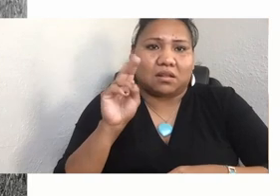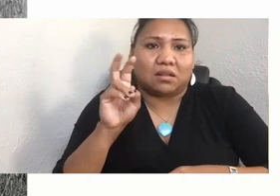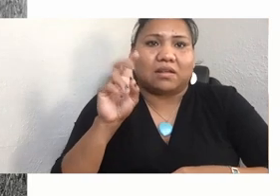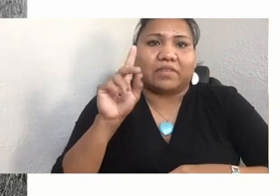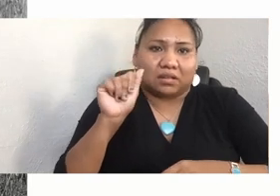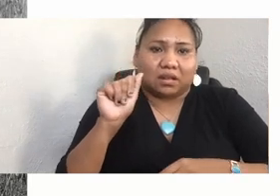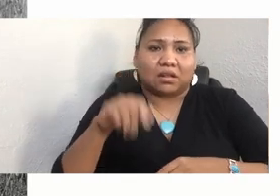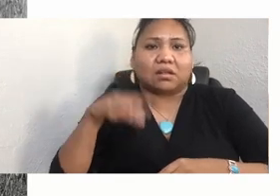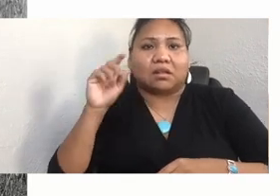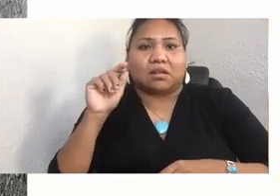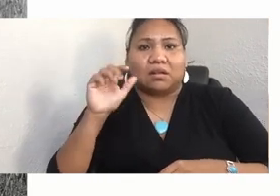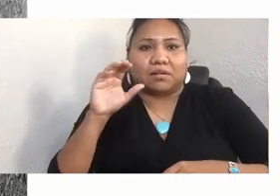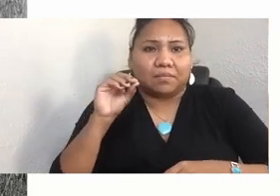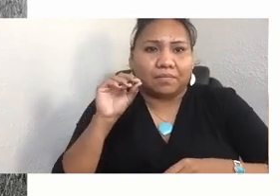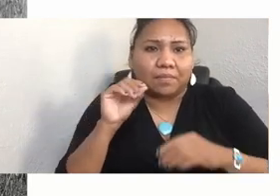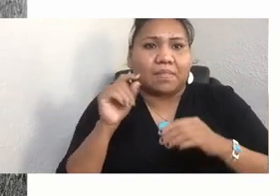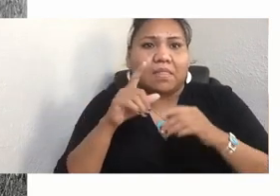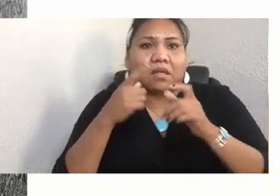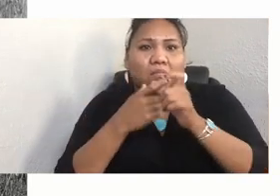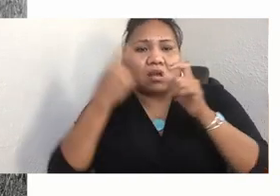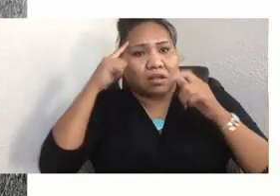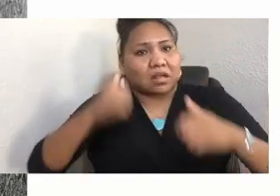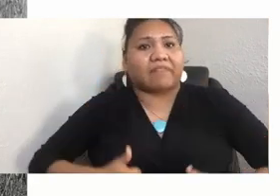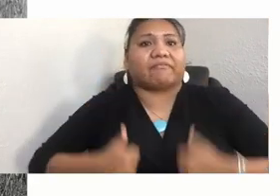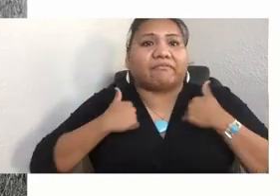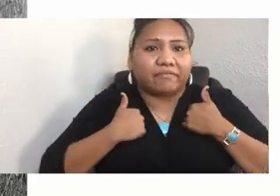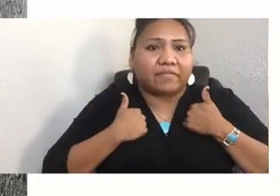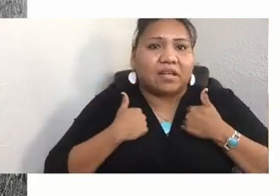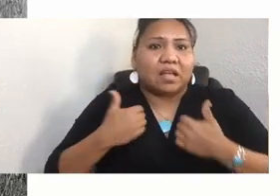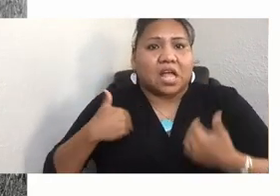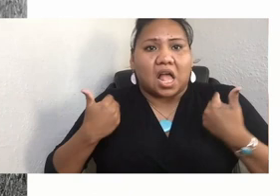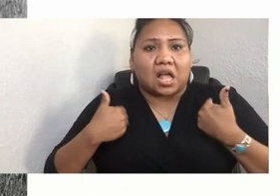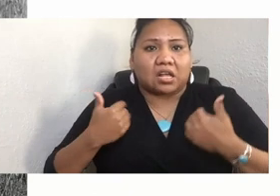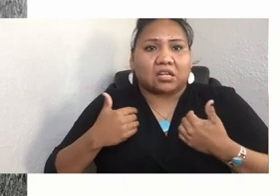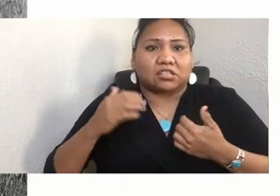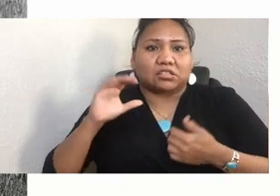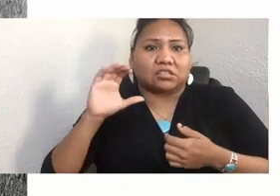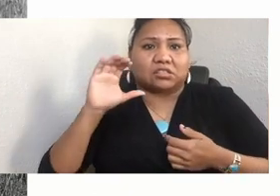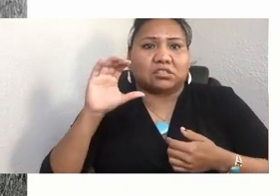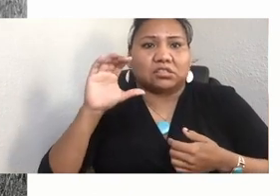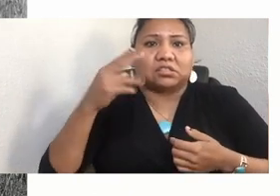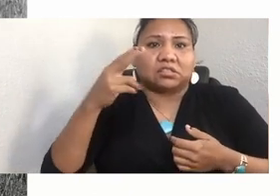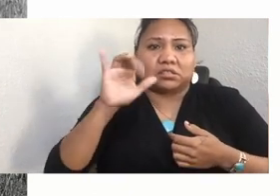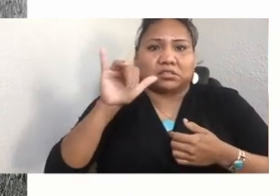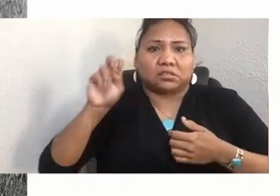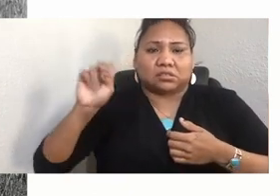In January of each year, young Cheyenne people reenact this run for freedom by enduring an epic five-day 400